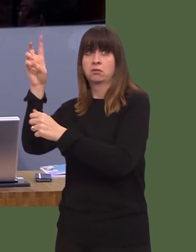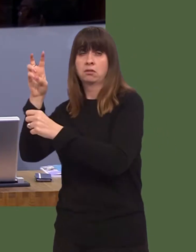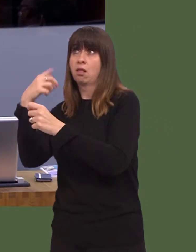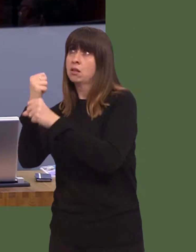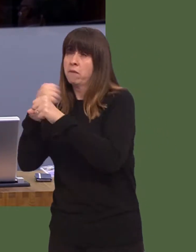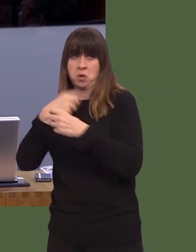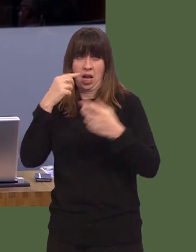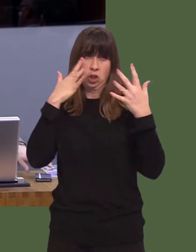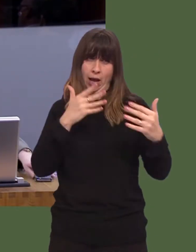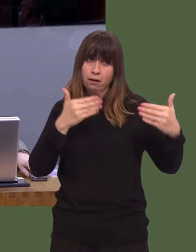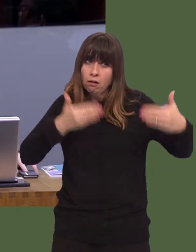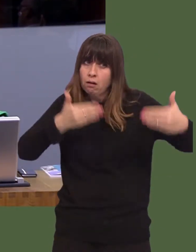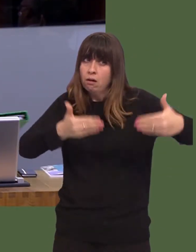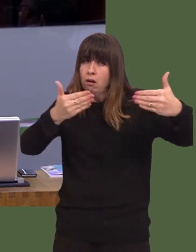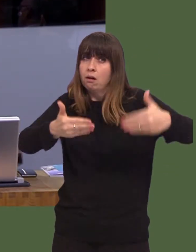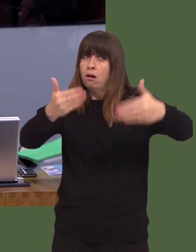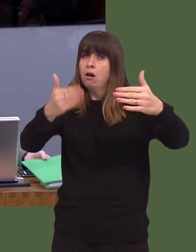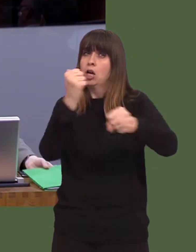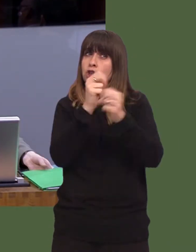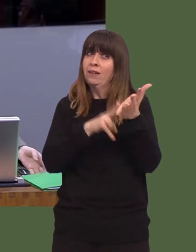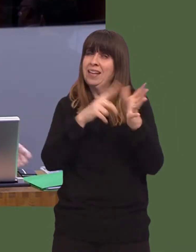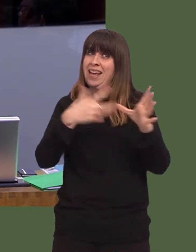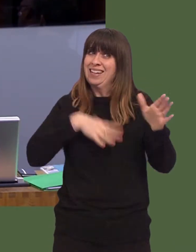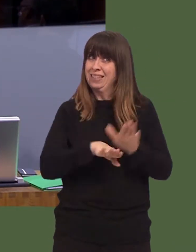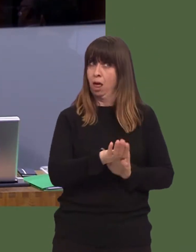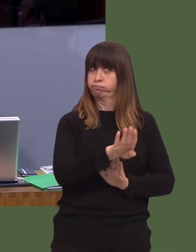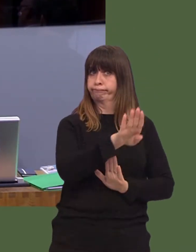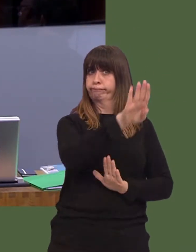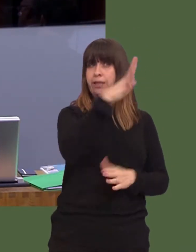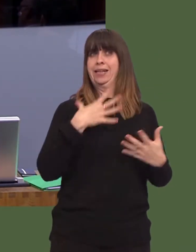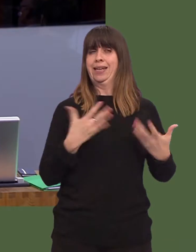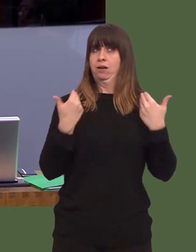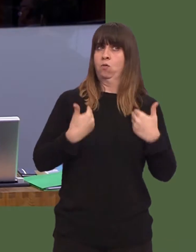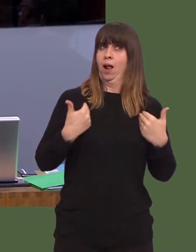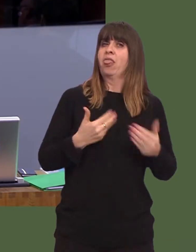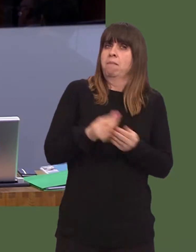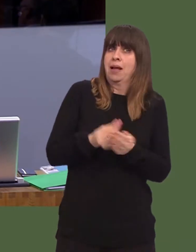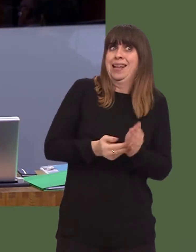Because it is vital that people actually can see wealth and opportunity increasing, rather